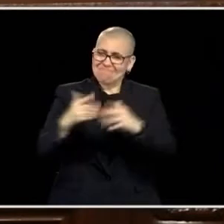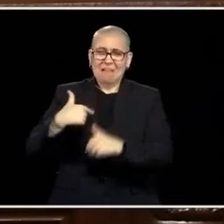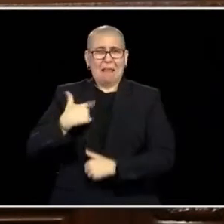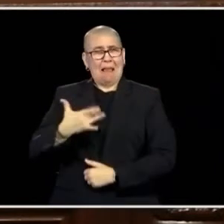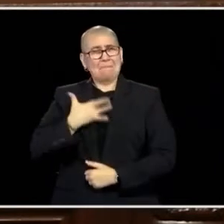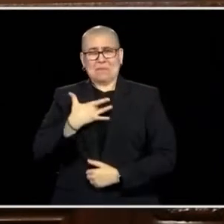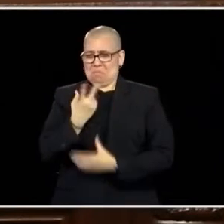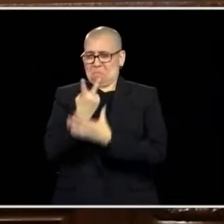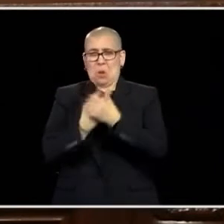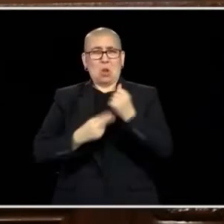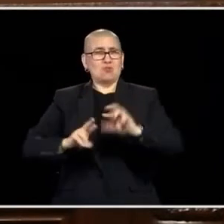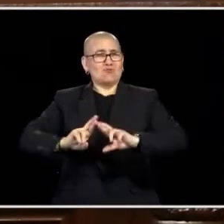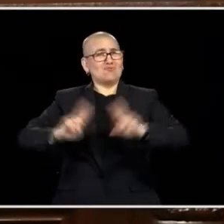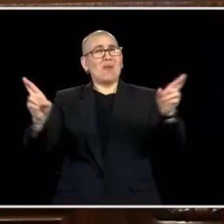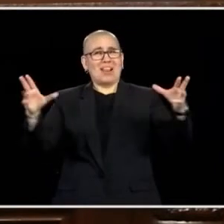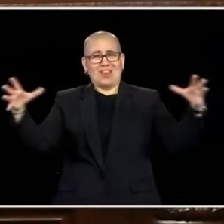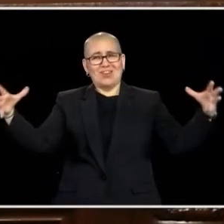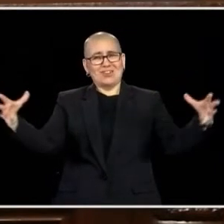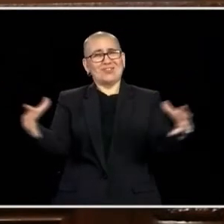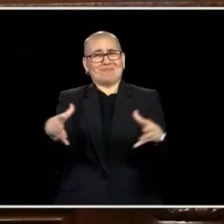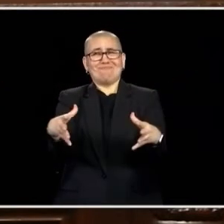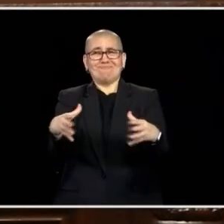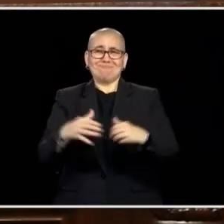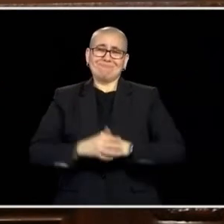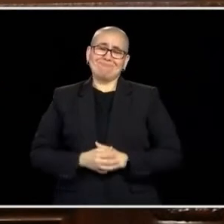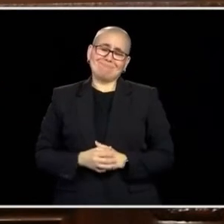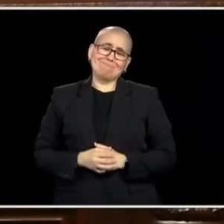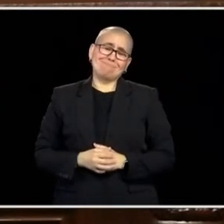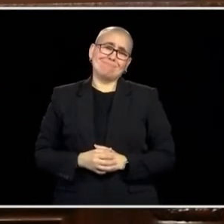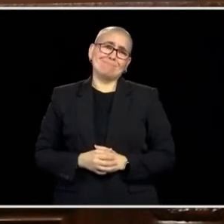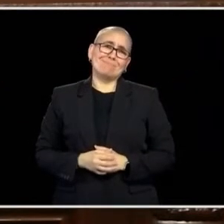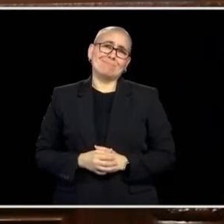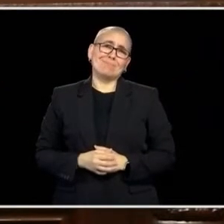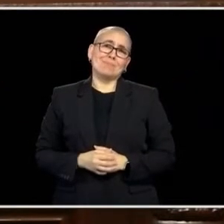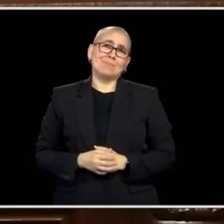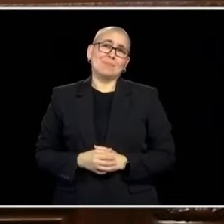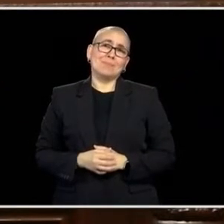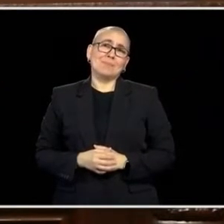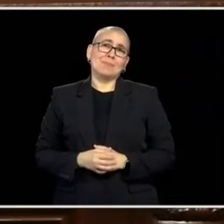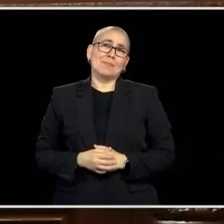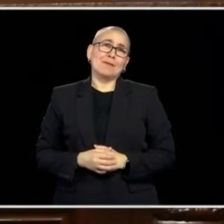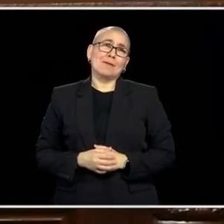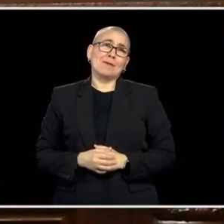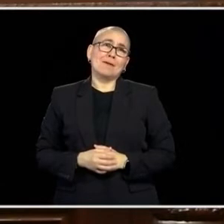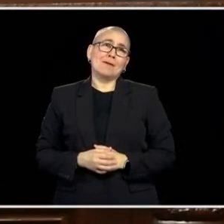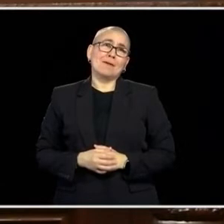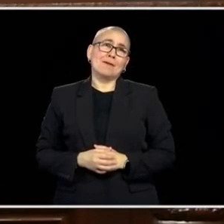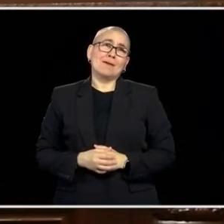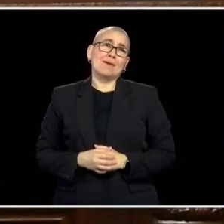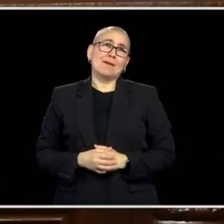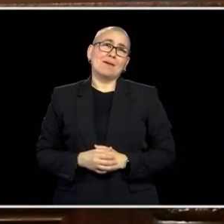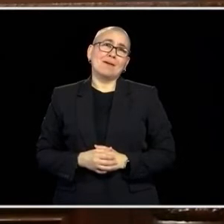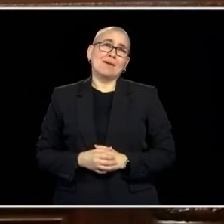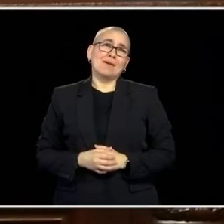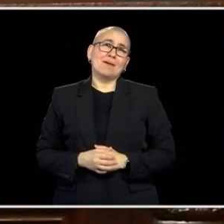YOU'VE PROVEN IT. YOU MADE IT HAPPEN.